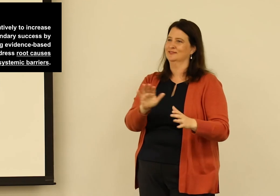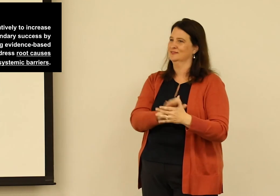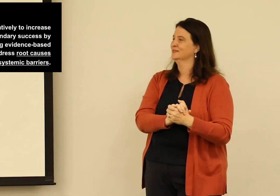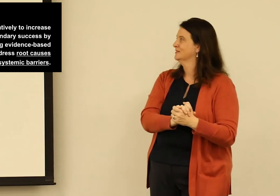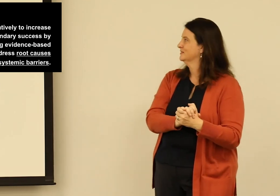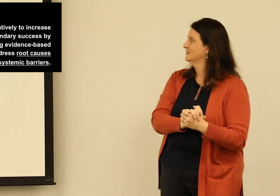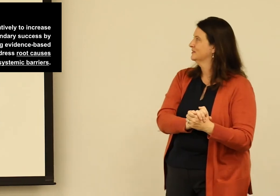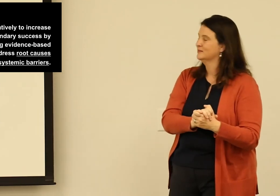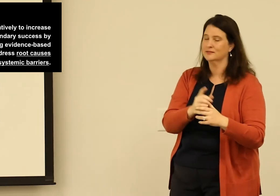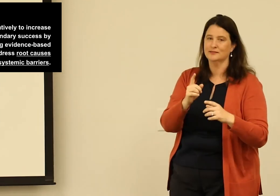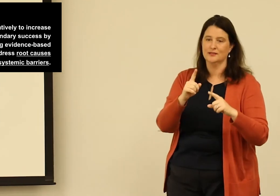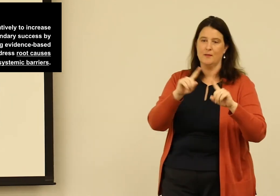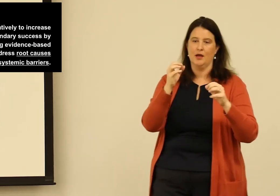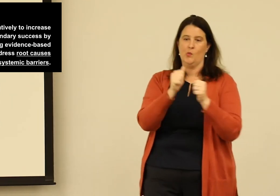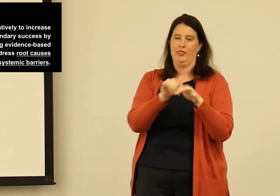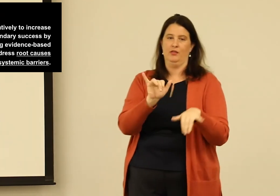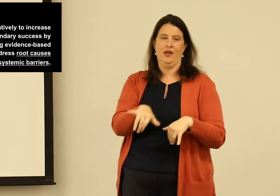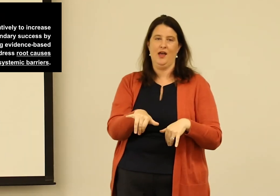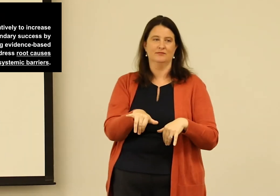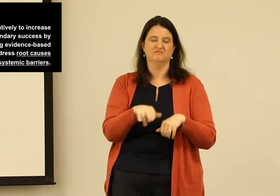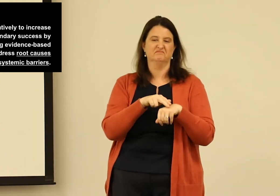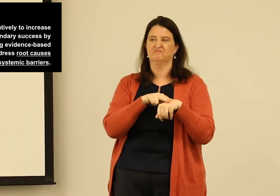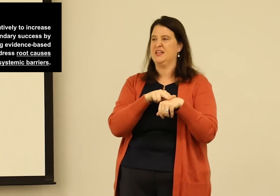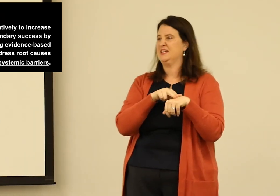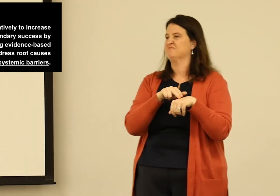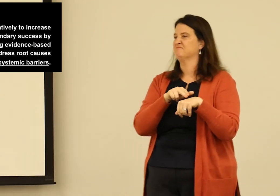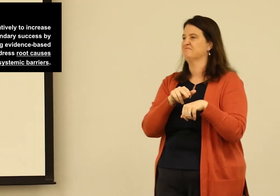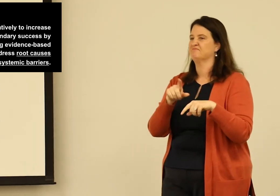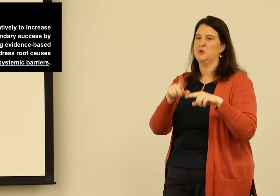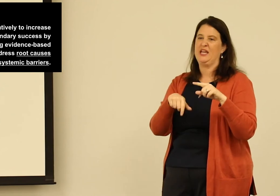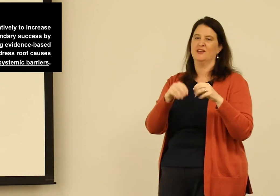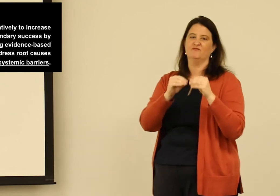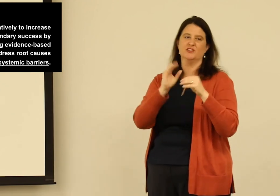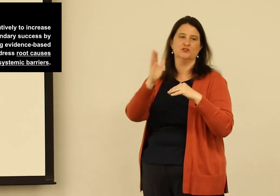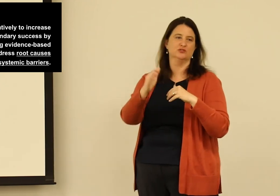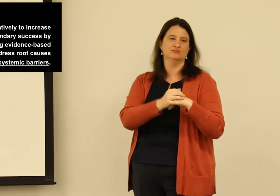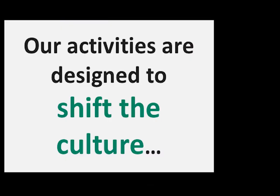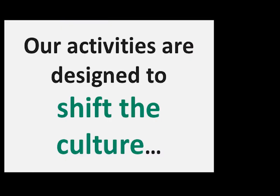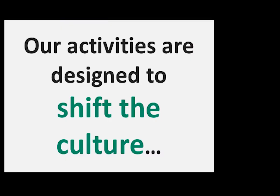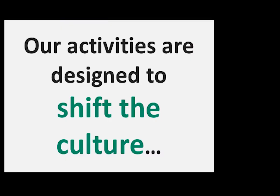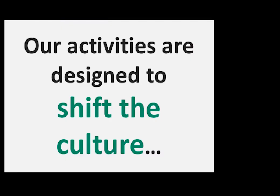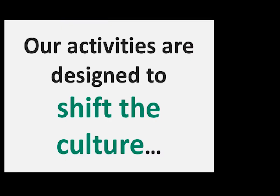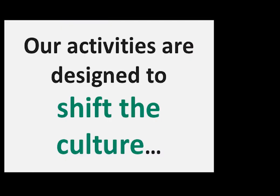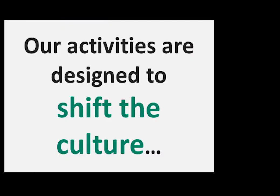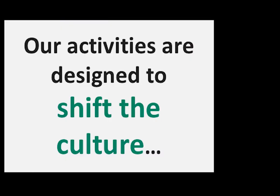much, much harder than people realize. But without addressing that, every solution is just a bandaid.